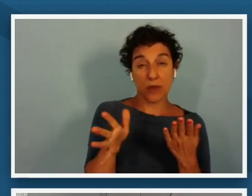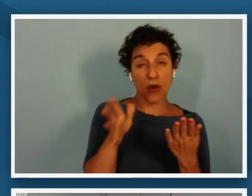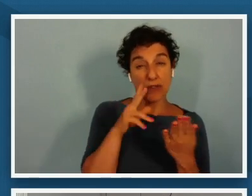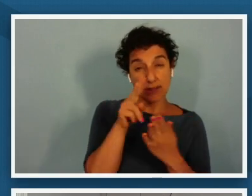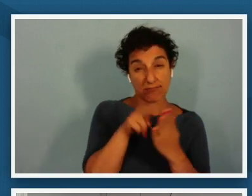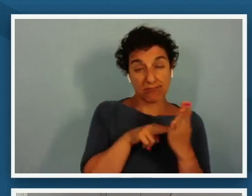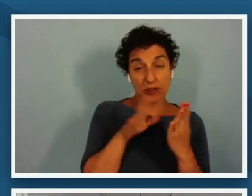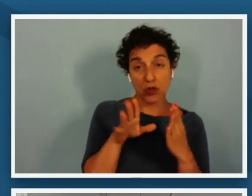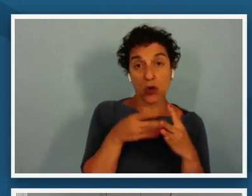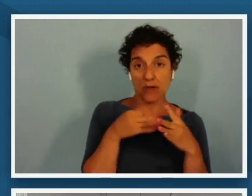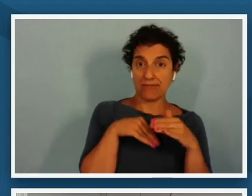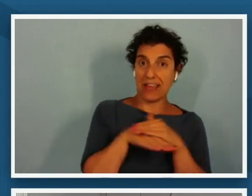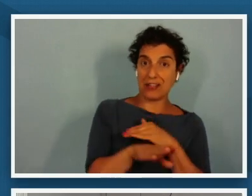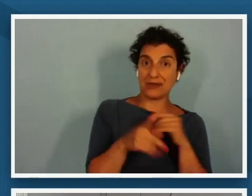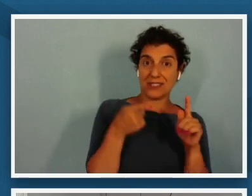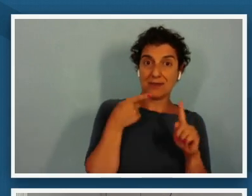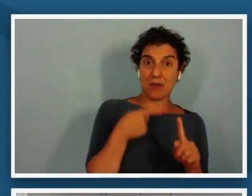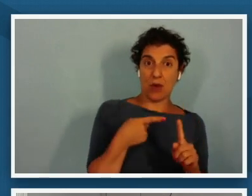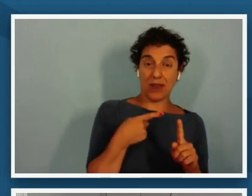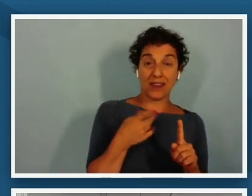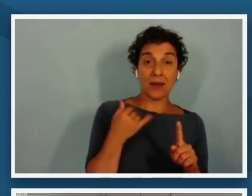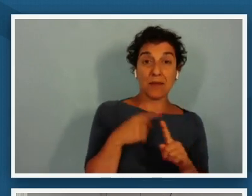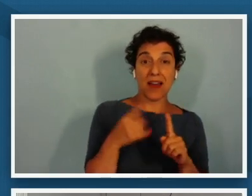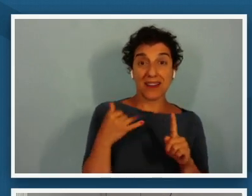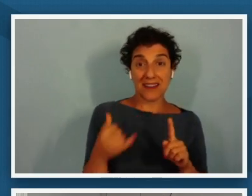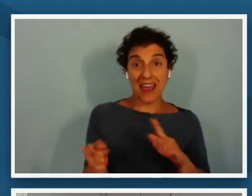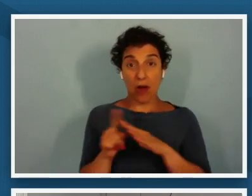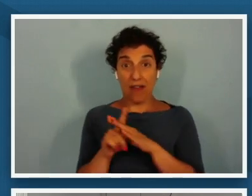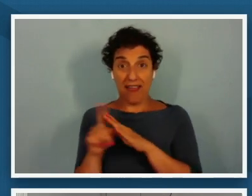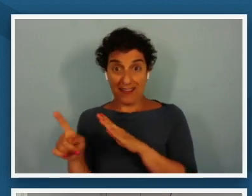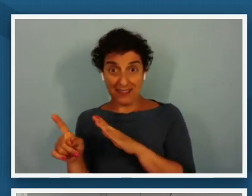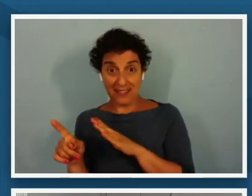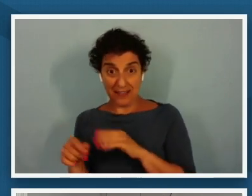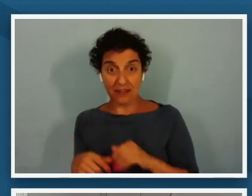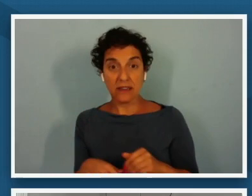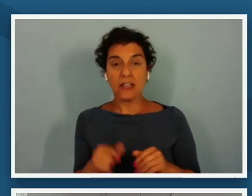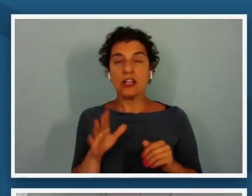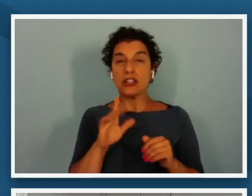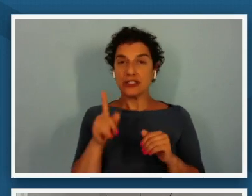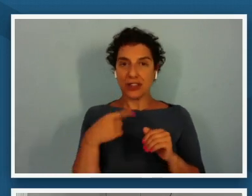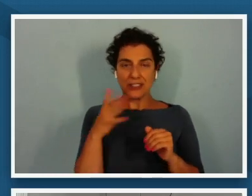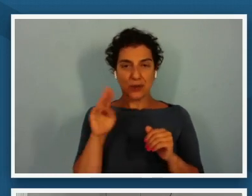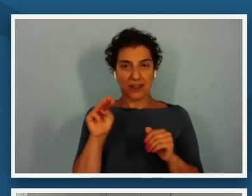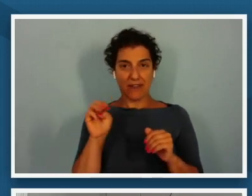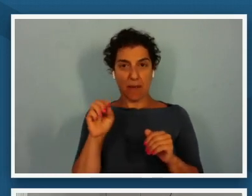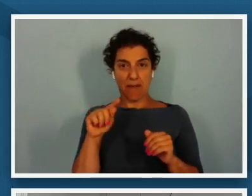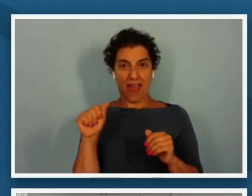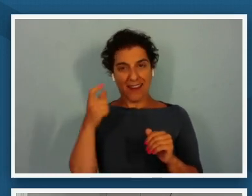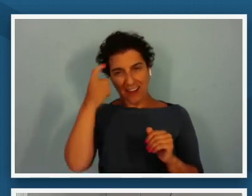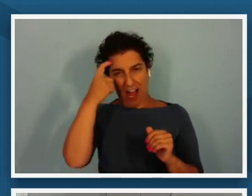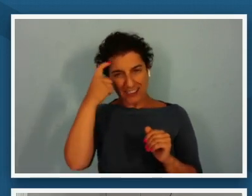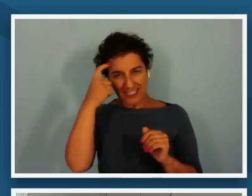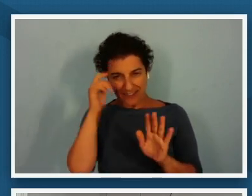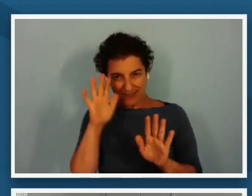but now that you're at this exit ticket just for a moment a little metacognitive moment